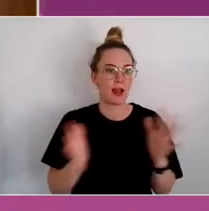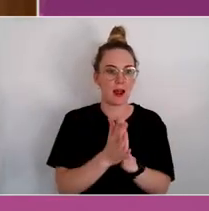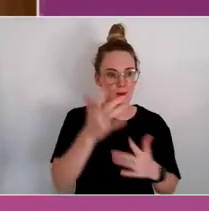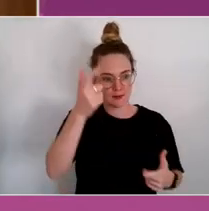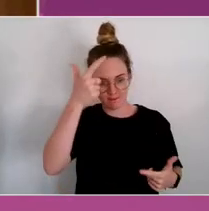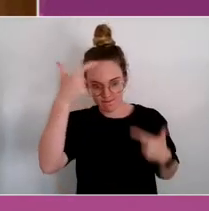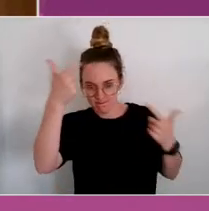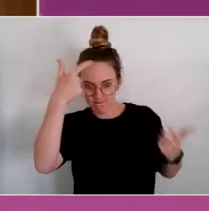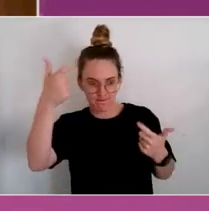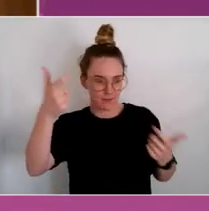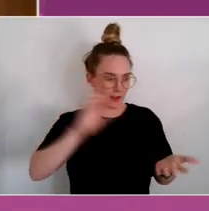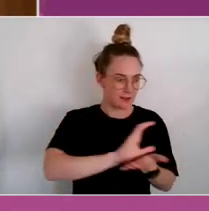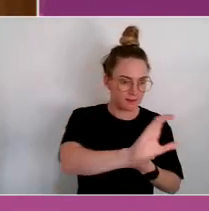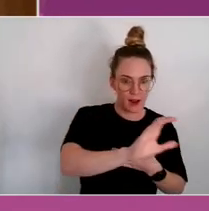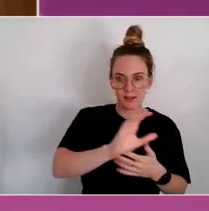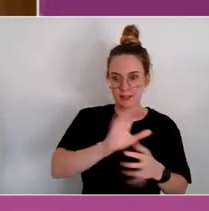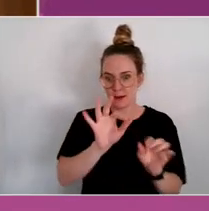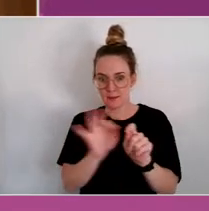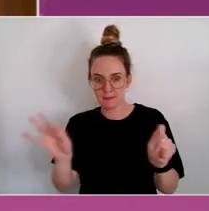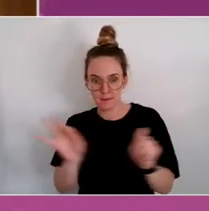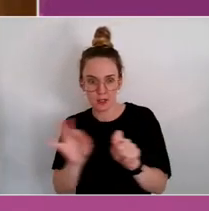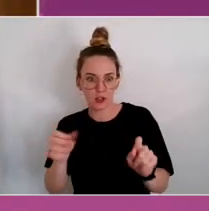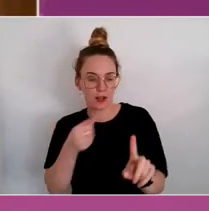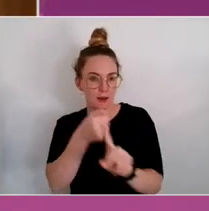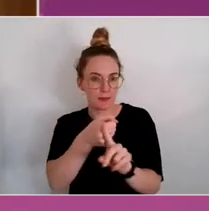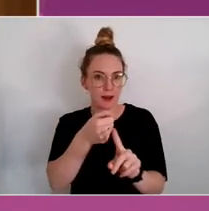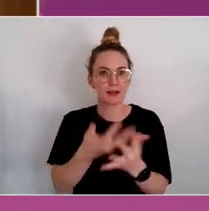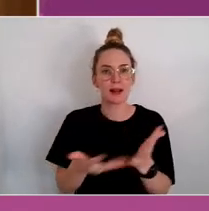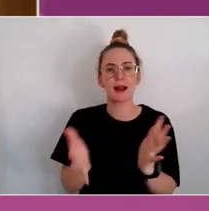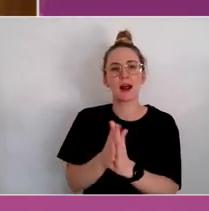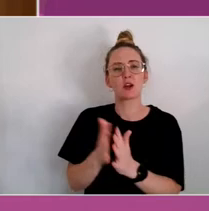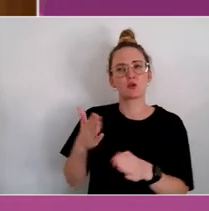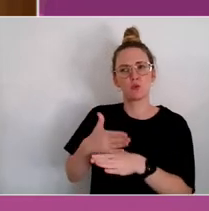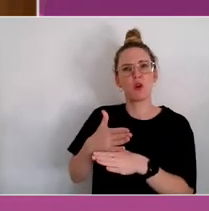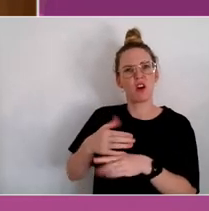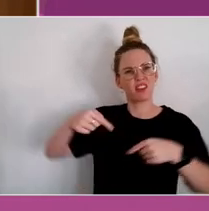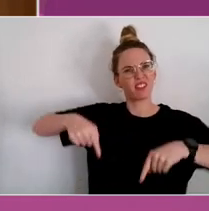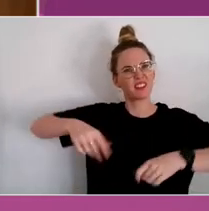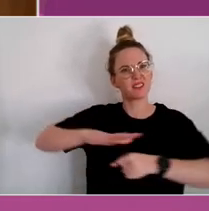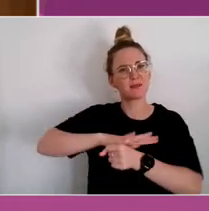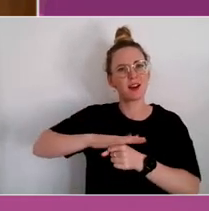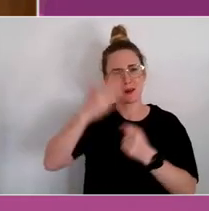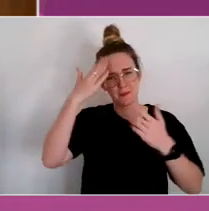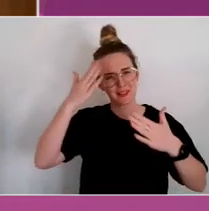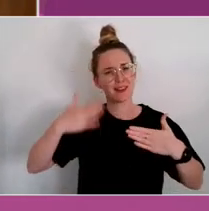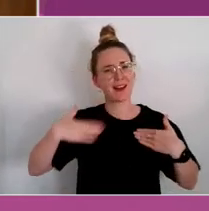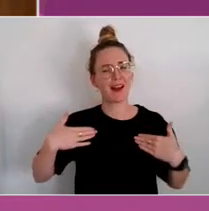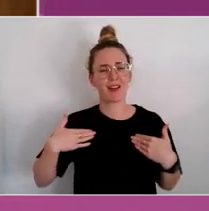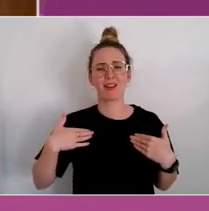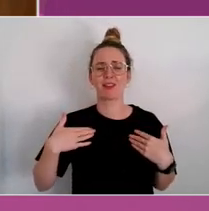we measure impact and how we kind of work in this space. 'Cause obviously mental health and wellbeing requires an understanding of the whole person,